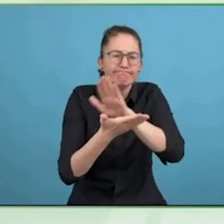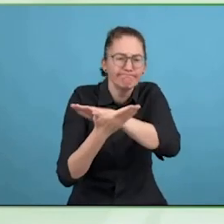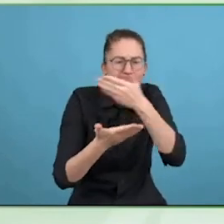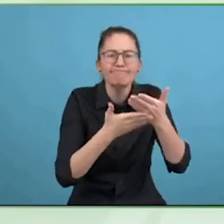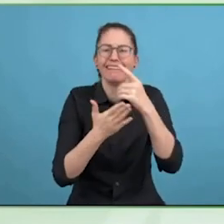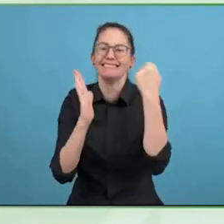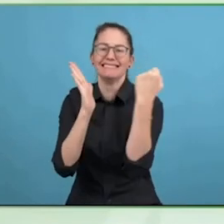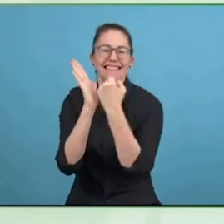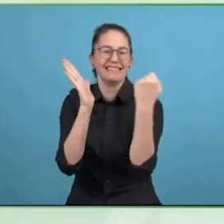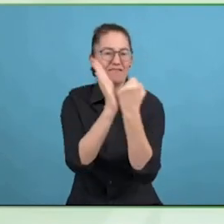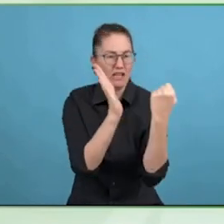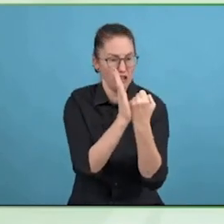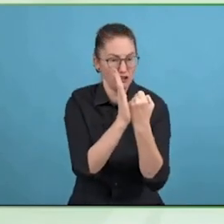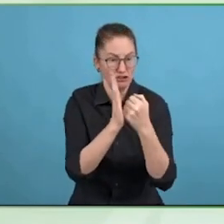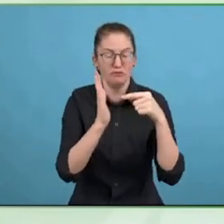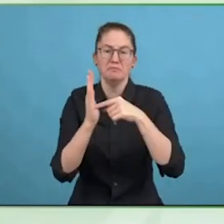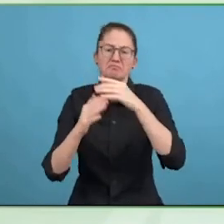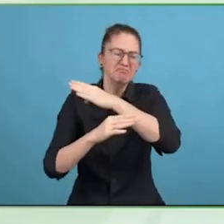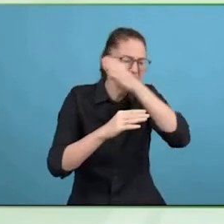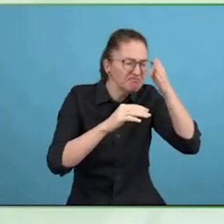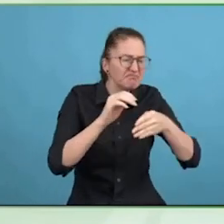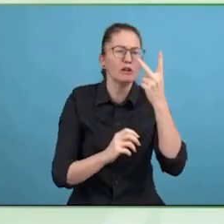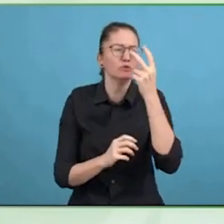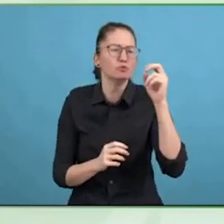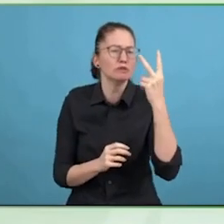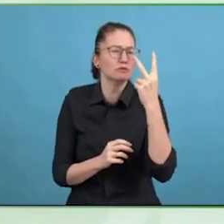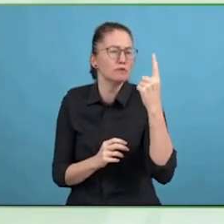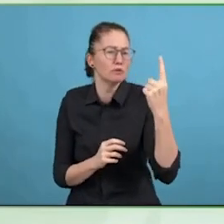You have done a great job, so I will tell you a bit about IAAP.